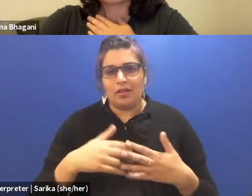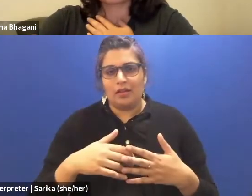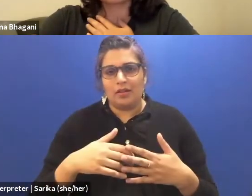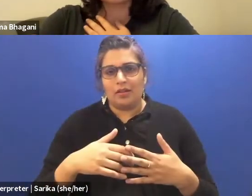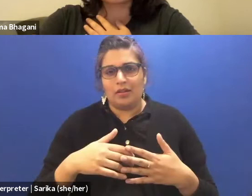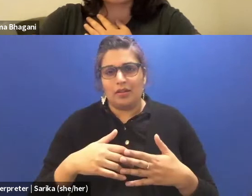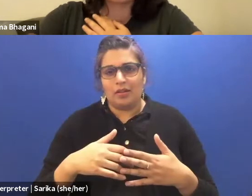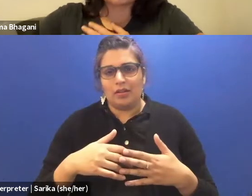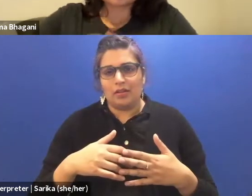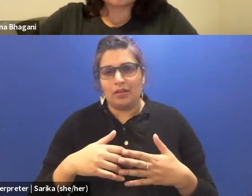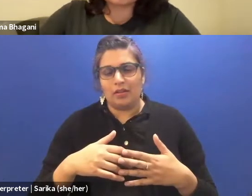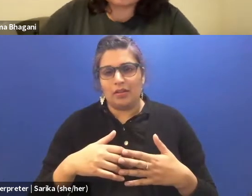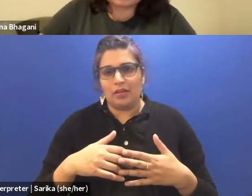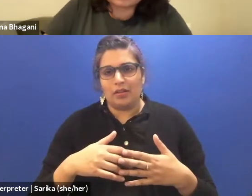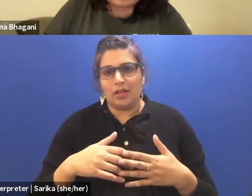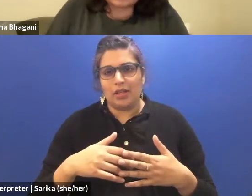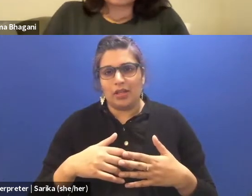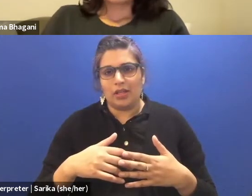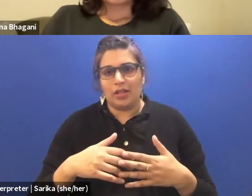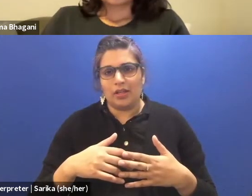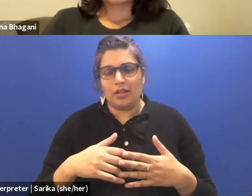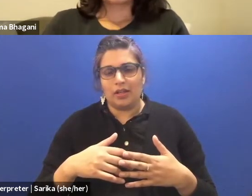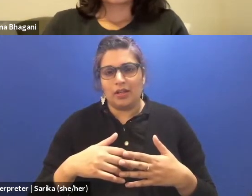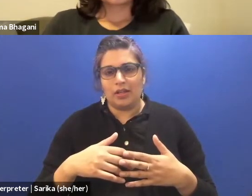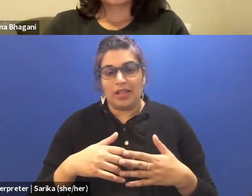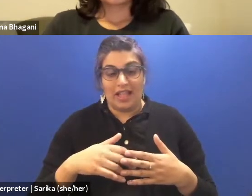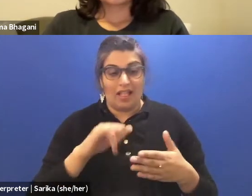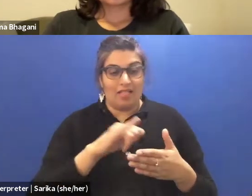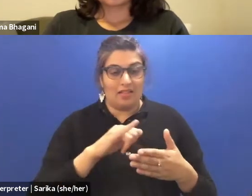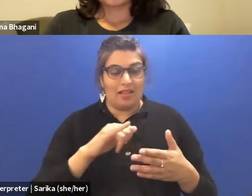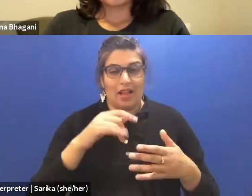And from to that topic, I will work in the way to come back